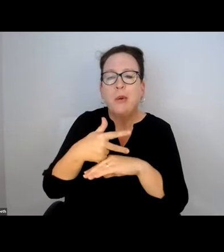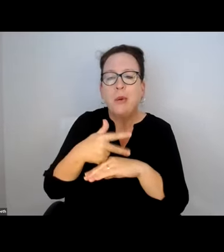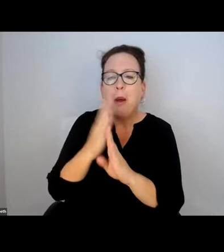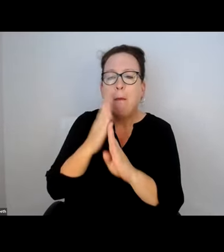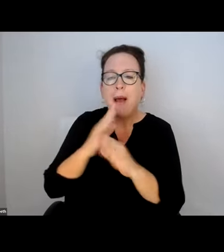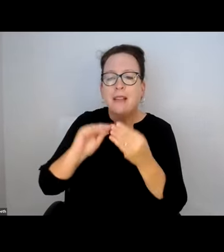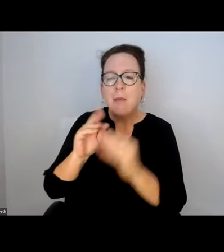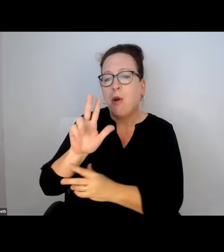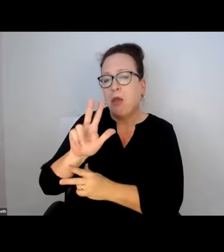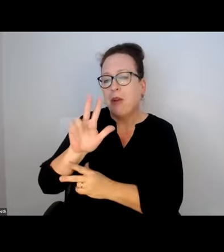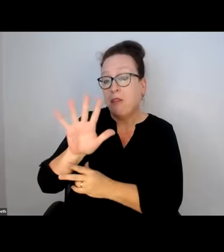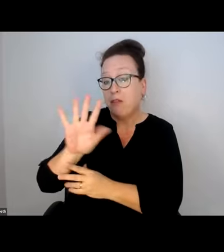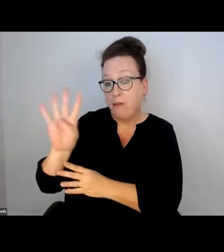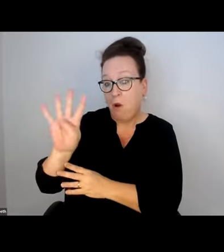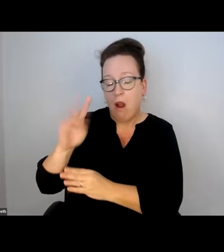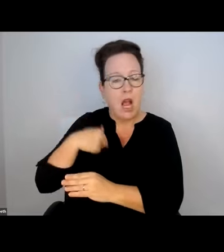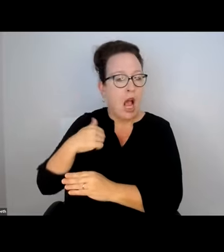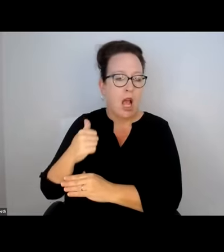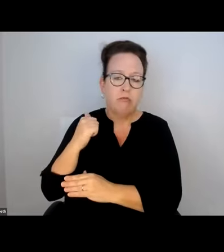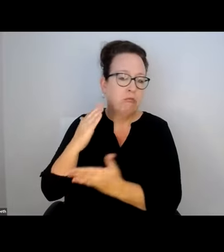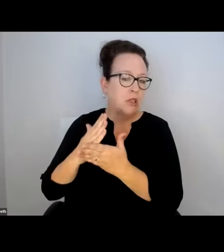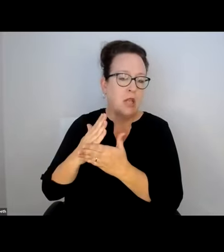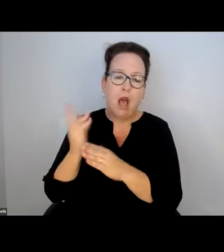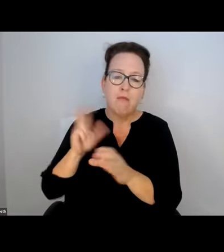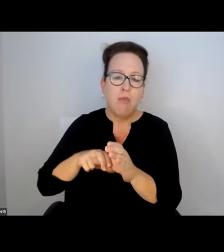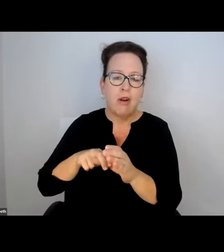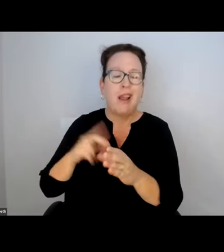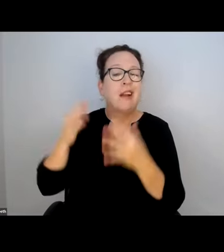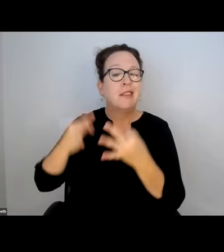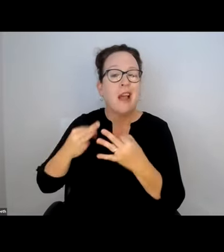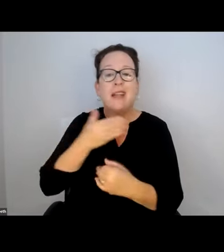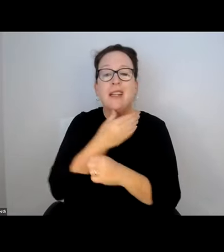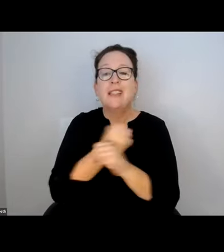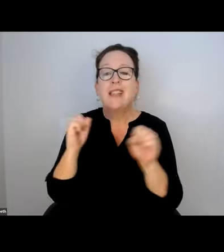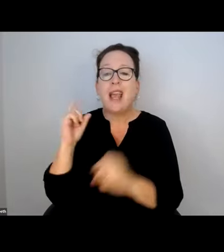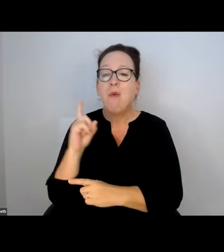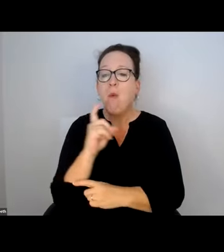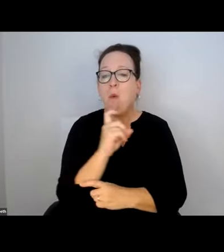CENTER, OUTSIDE OF THE STATION WHERE THE 354 BUS PICKS UP. I HAVE STOPPED BOARDING THERE